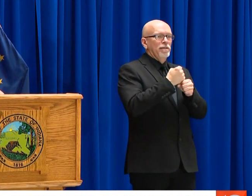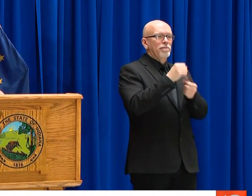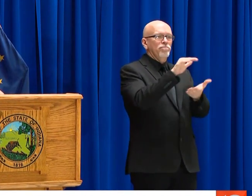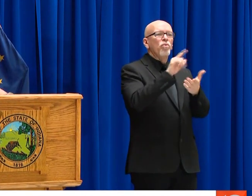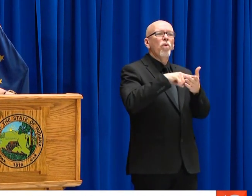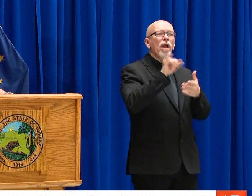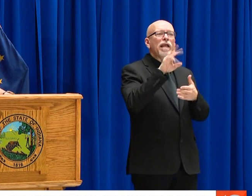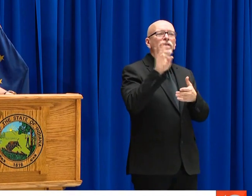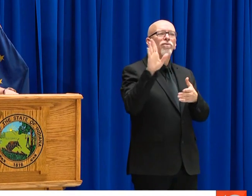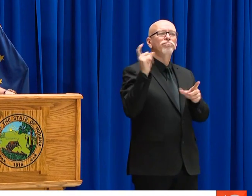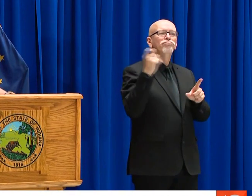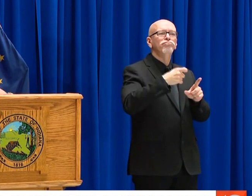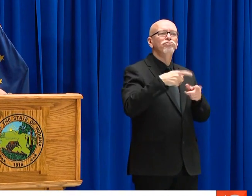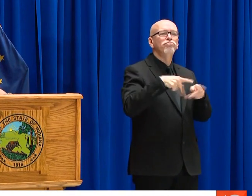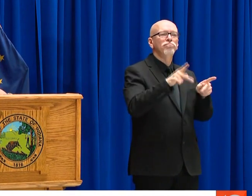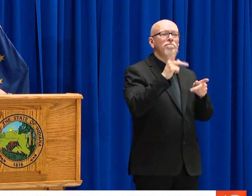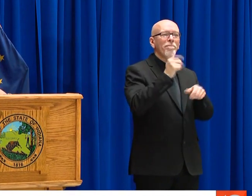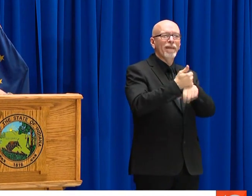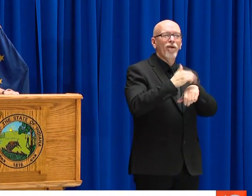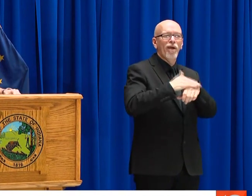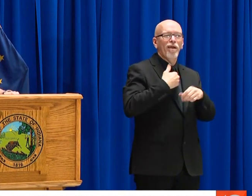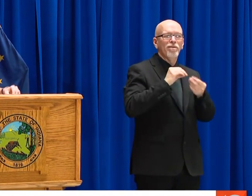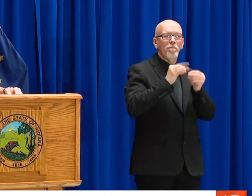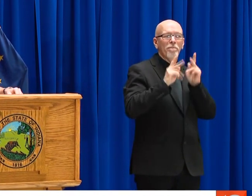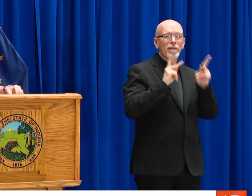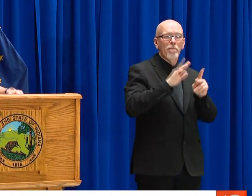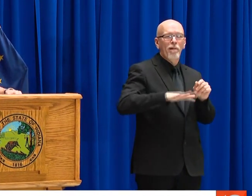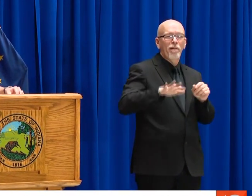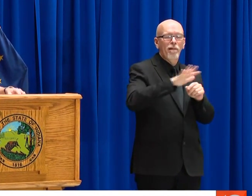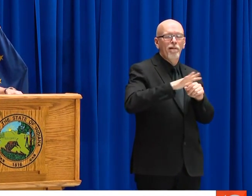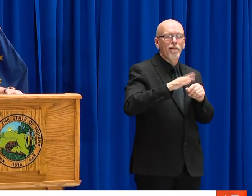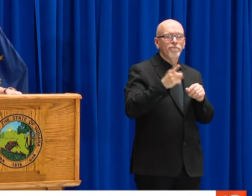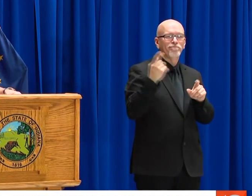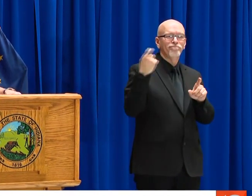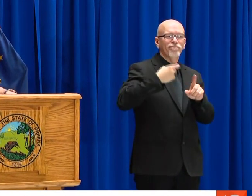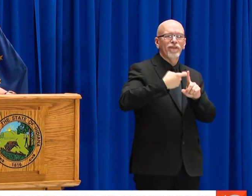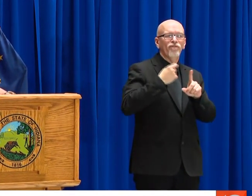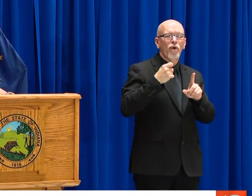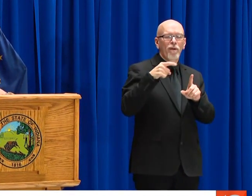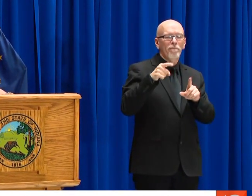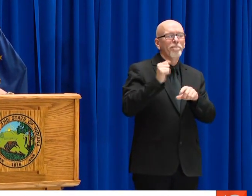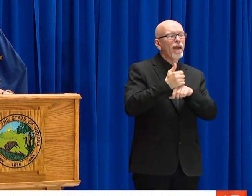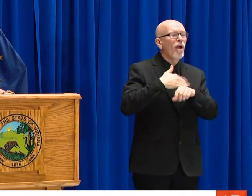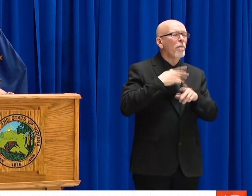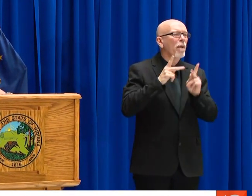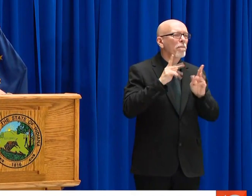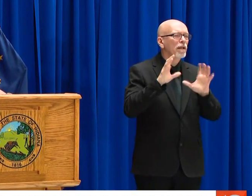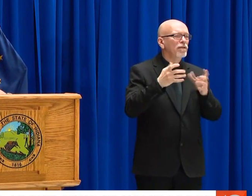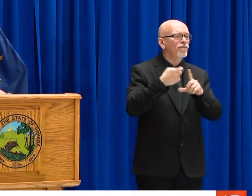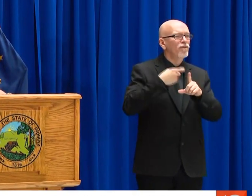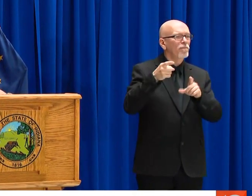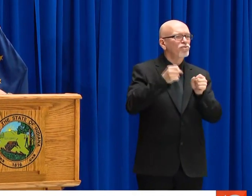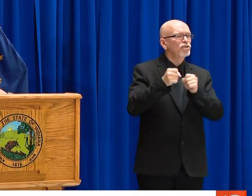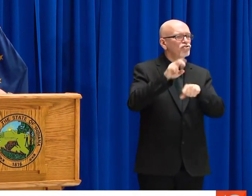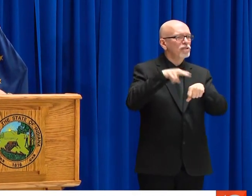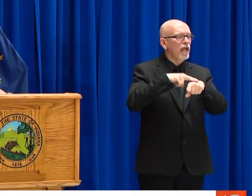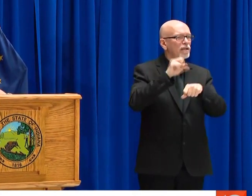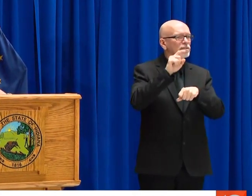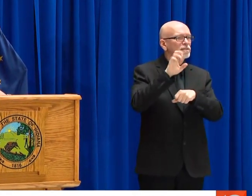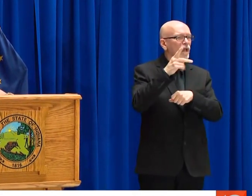ORLEANS ARE ALREADY PLEADING FOR MORE EQUIPMENT, OR IS THE EQUIPMENT SUFFICIENT WE HAVE BEEN ABLE TO RECEIVE